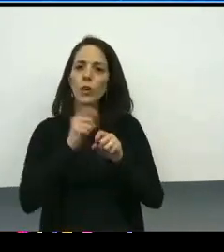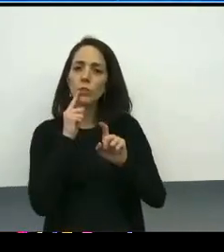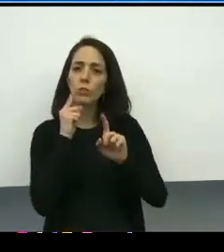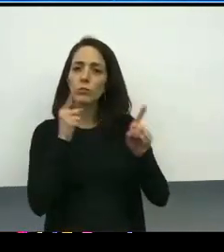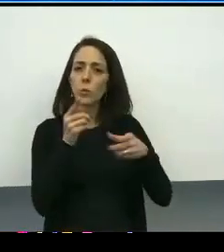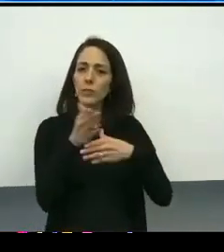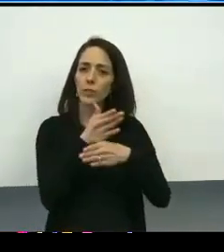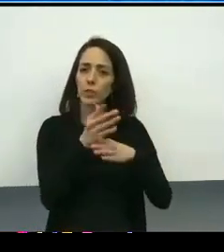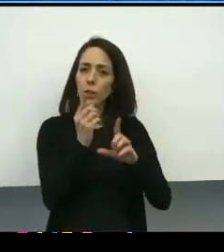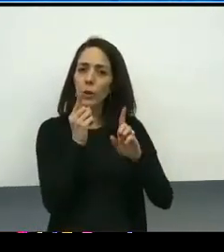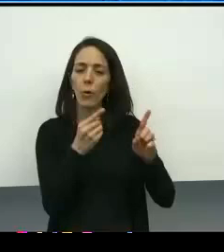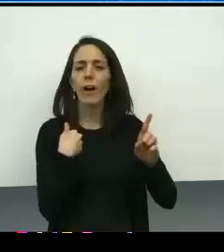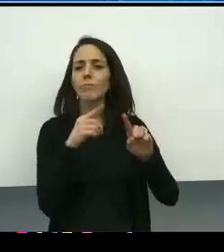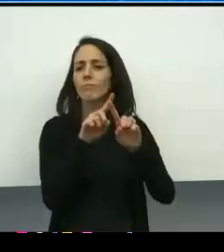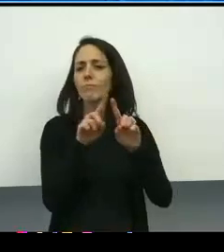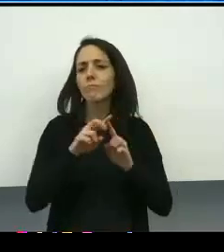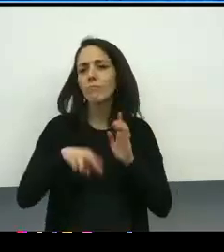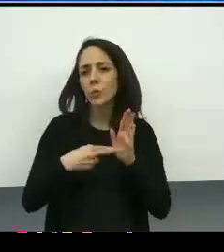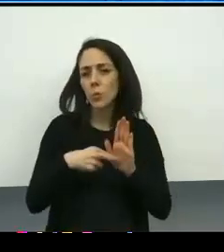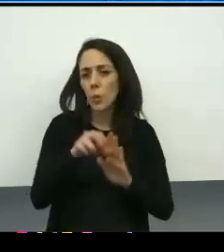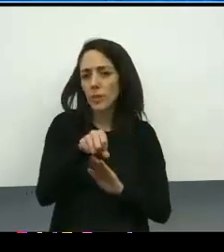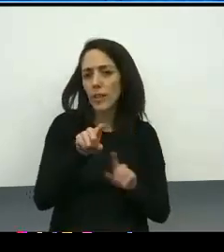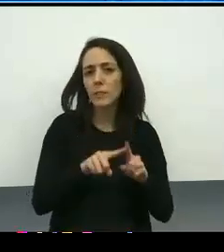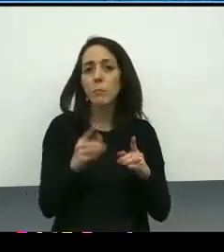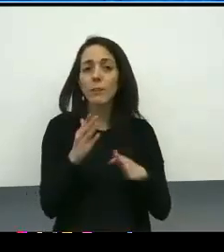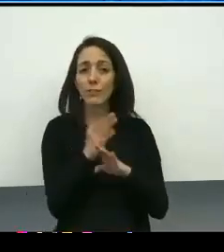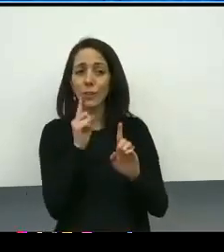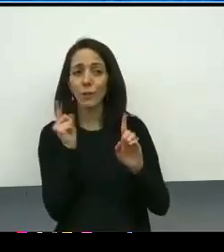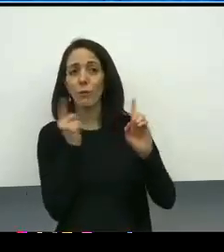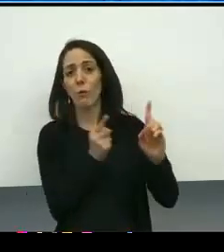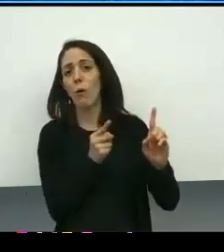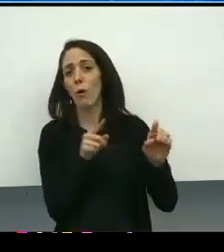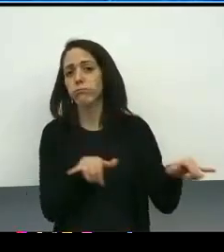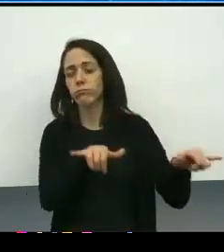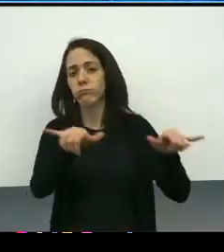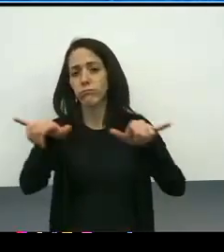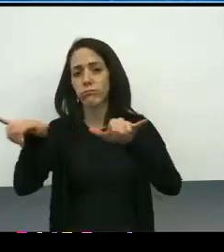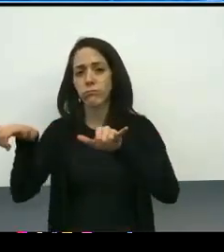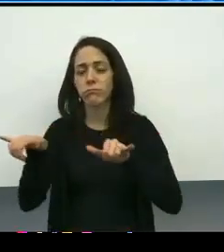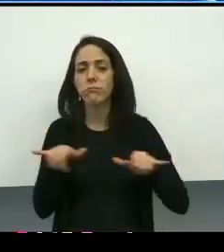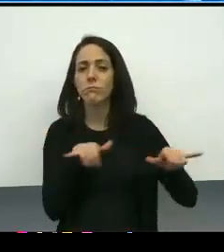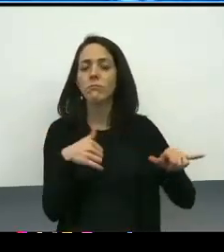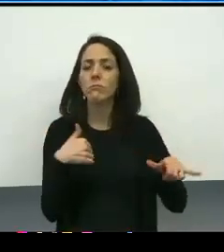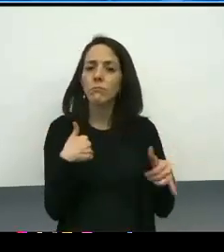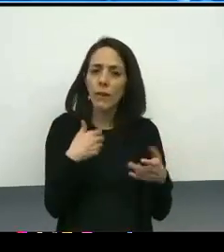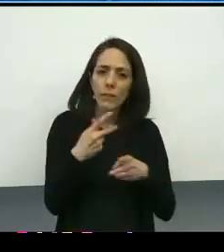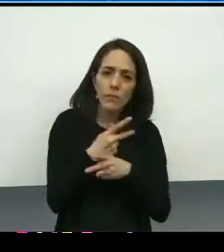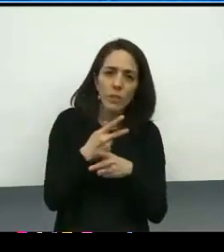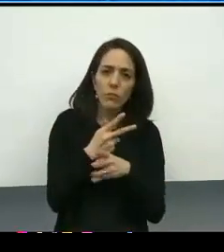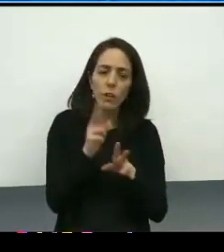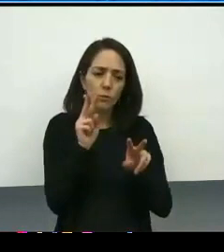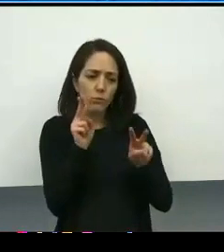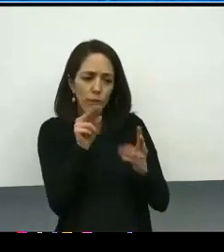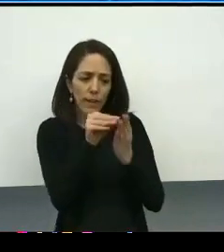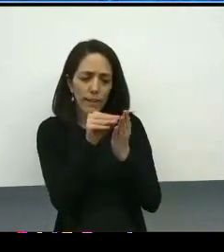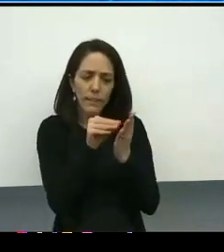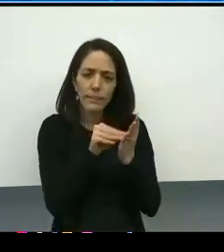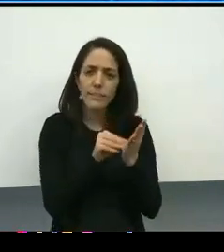but we are working towards a shared destiny. As we think about sort of what tracking and monitoring progress towards recommendations look like,